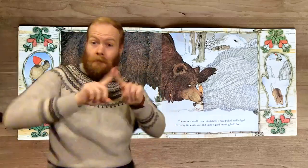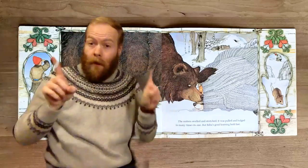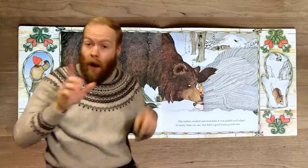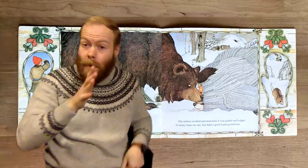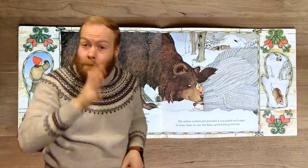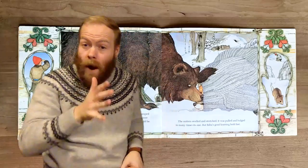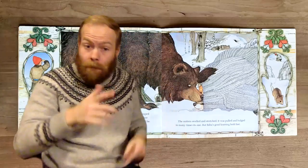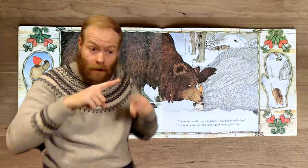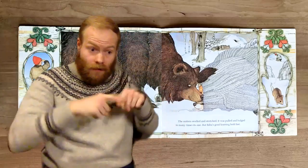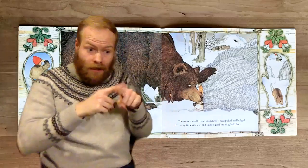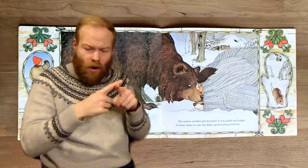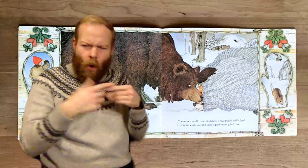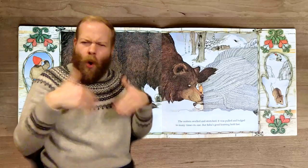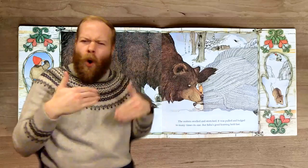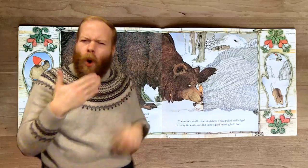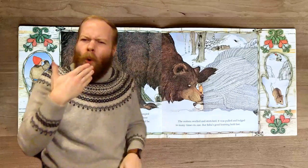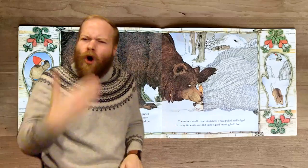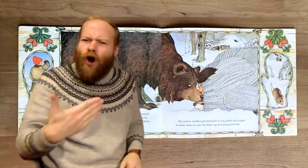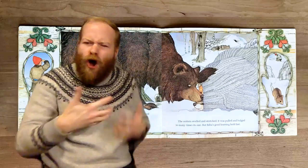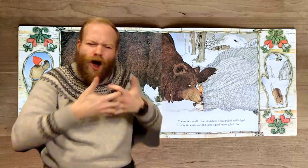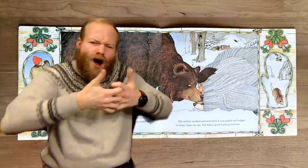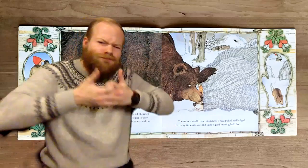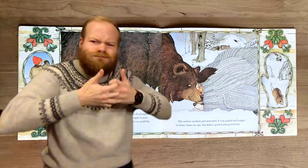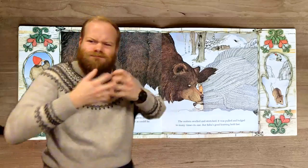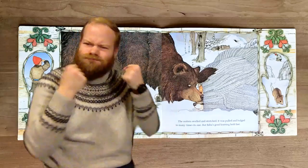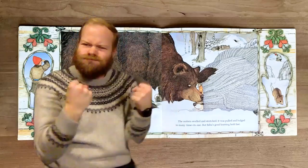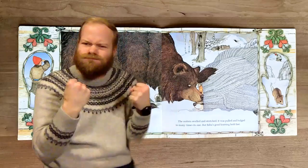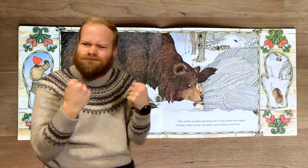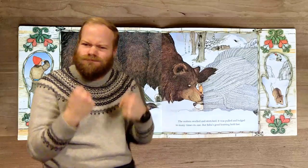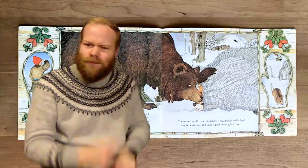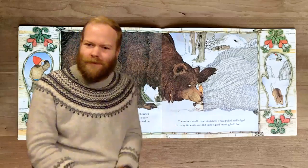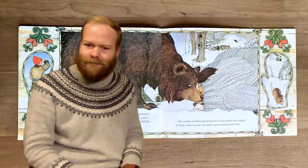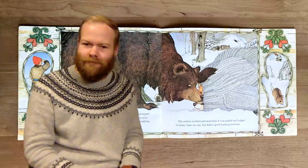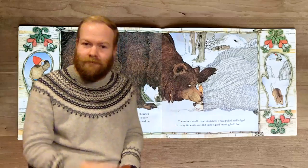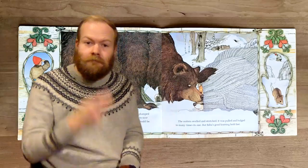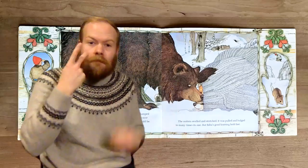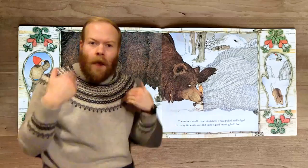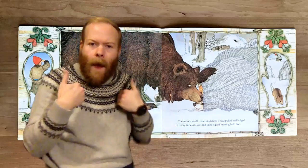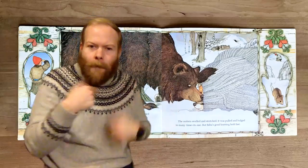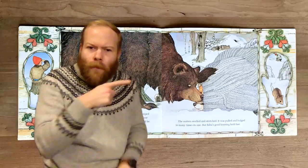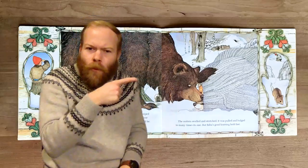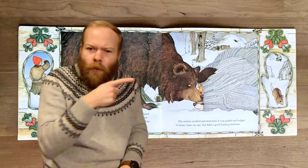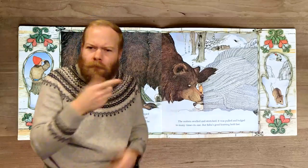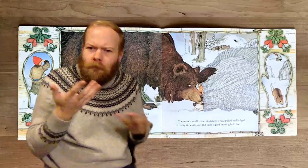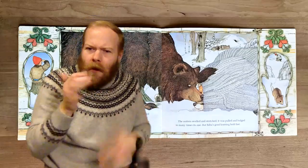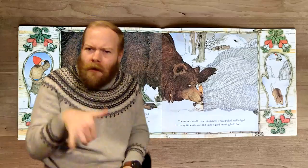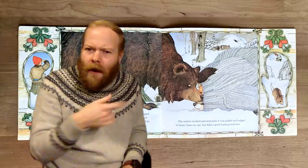But Baba’s good knitting held fast. What is that animal?